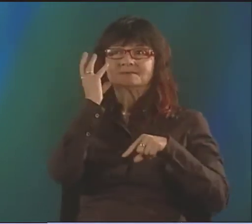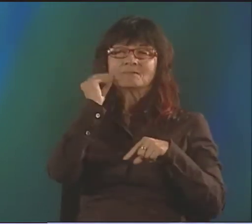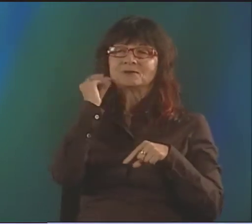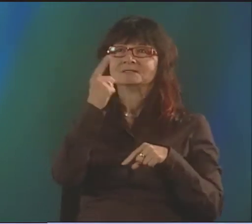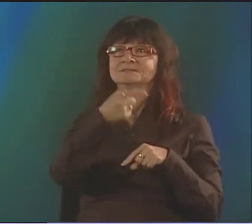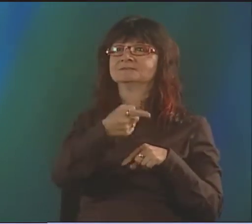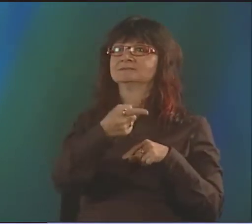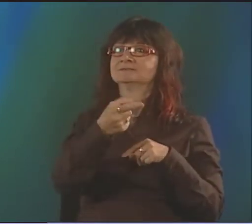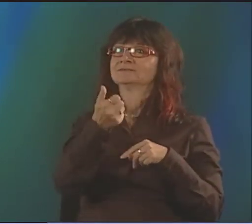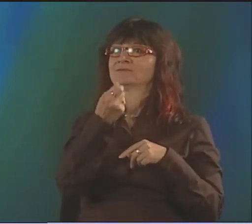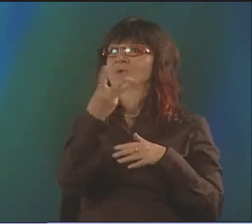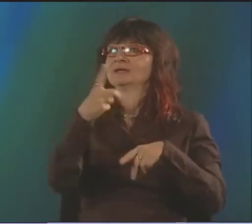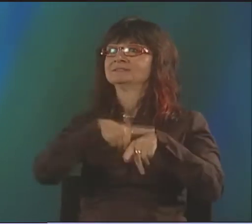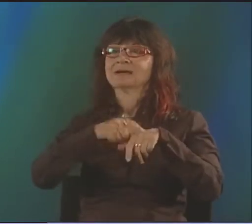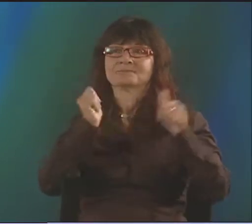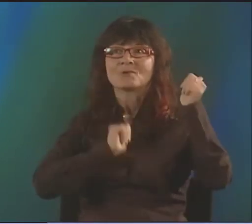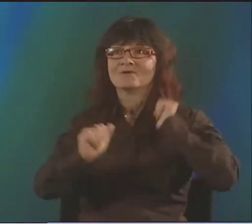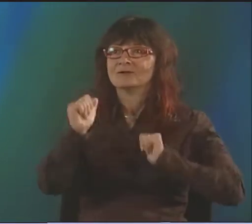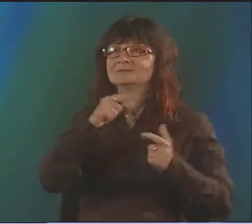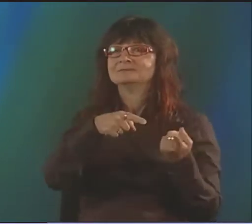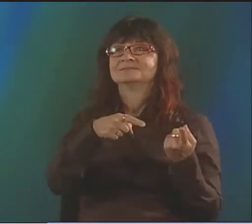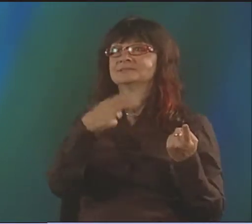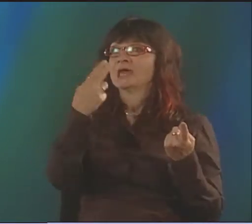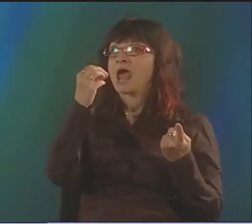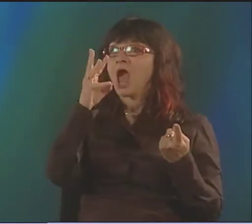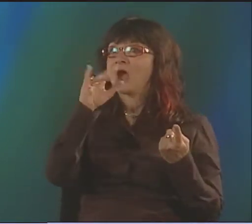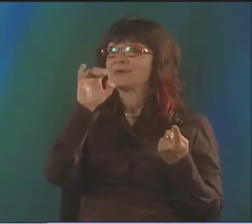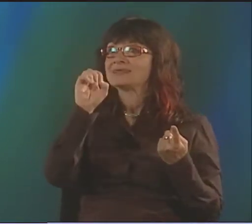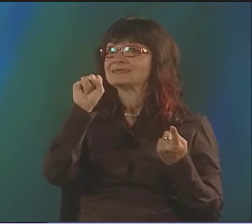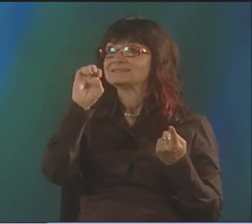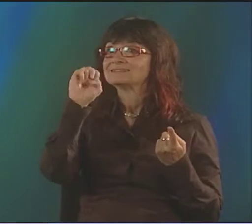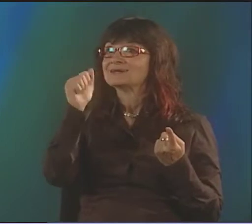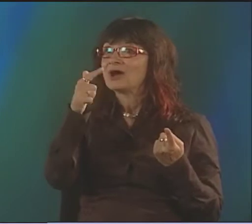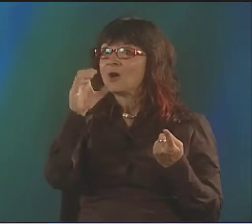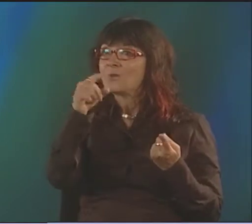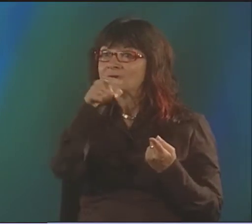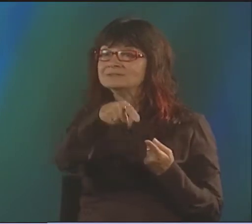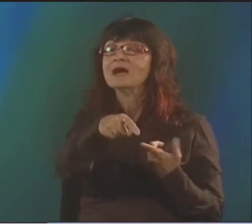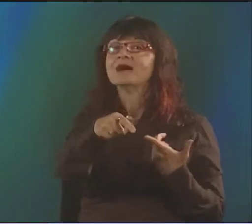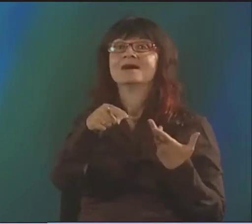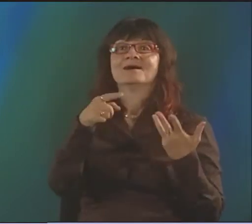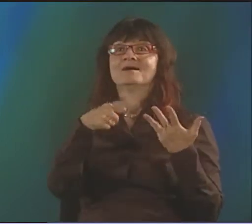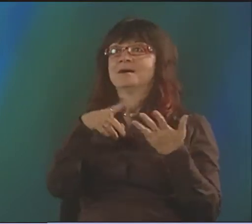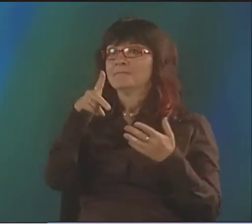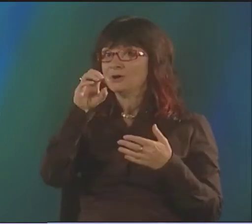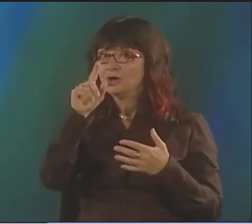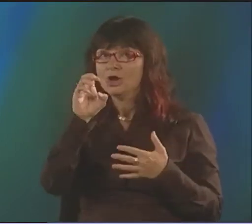FROM THAT REALLY SOCIAL SPACE THAT WAS DEAF AND HEARING. THE FEW TIMES I PERFORMED THERE, ONE TIME I DID WITH HOWIE SEAGO.